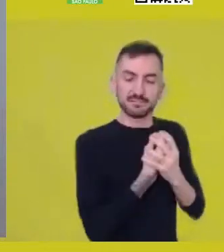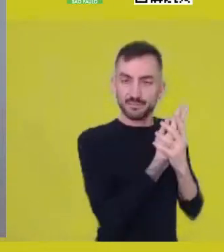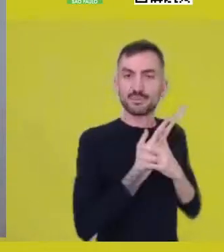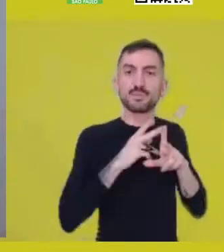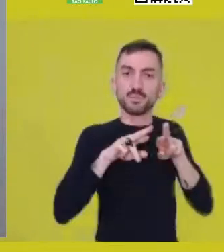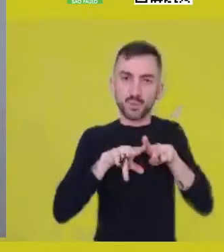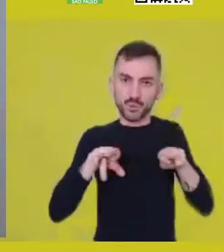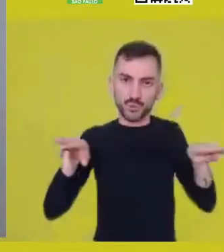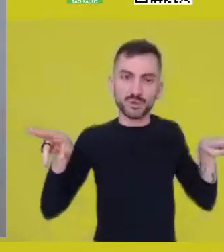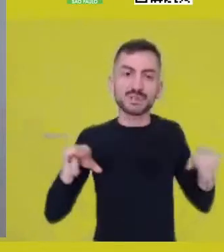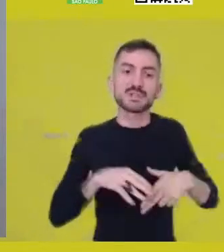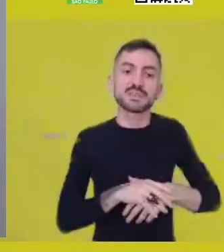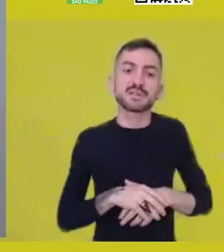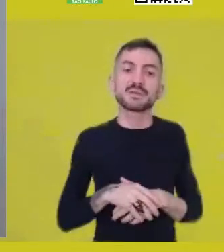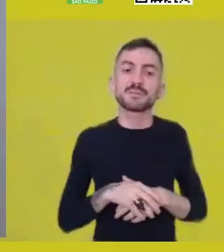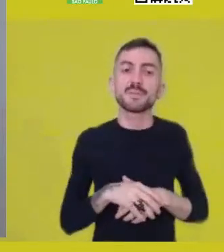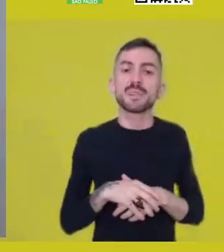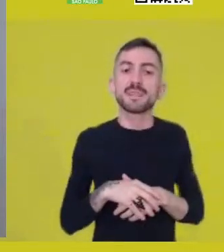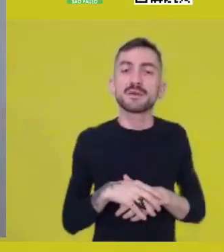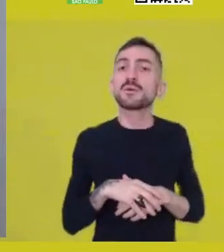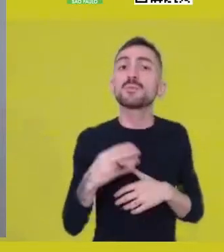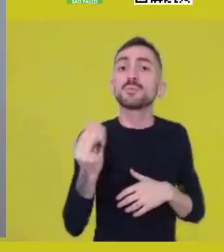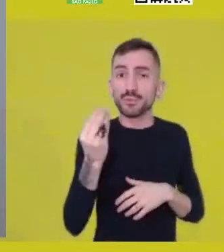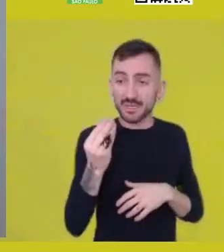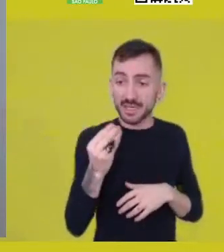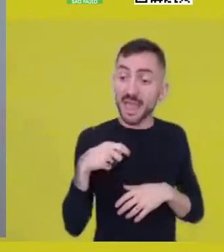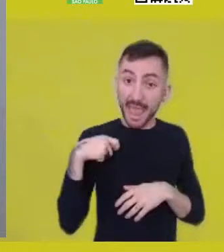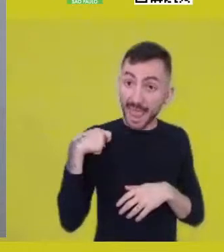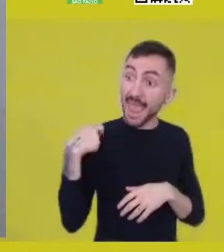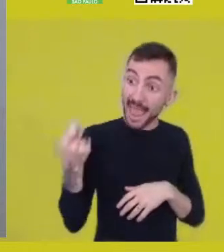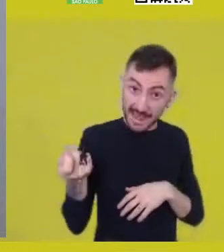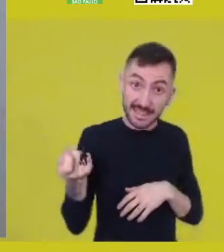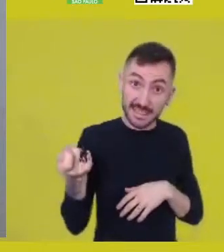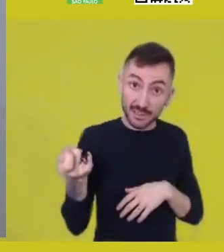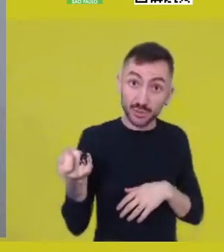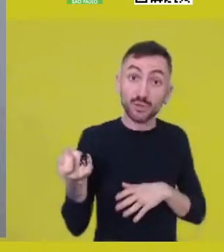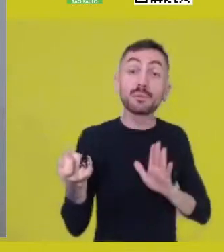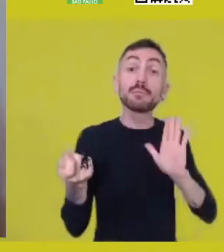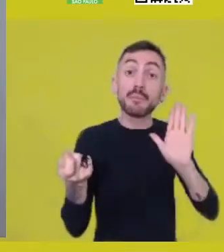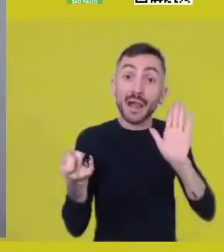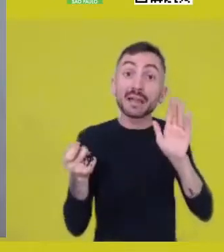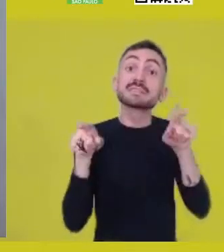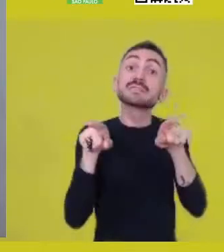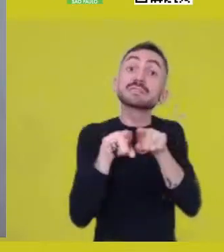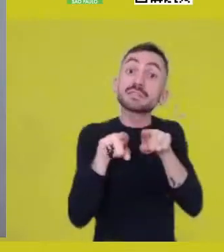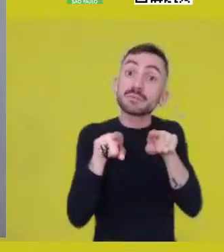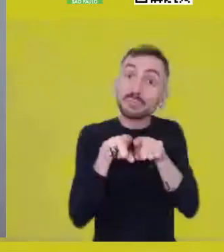of something being that and, almost necessarily, another thing.